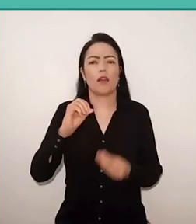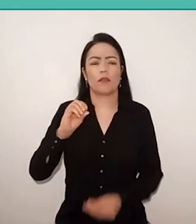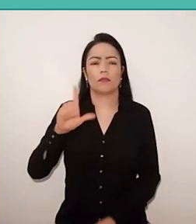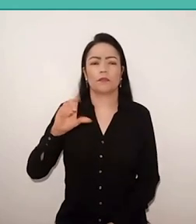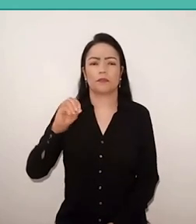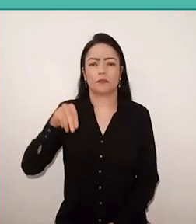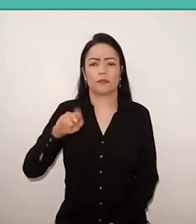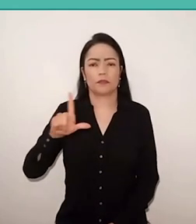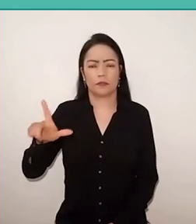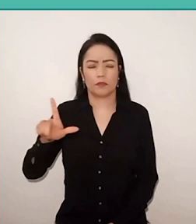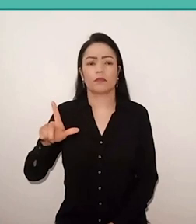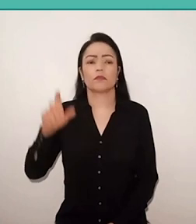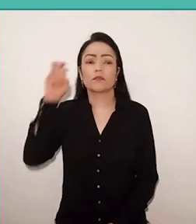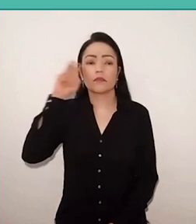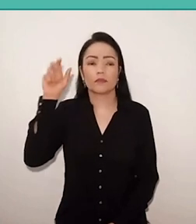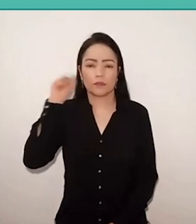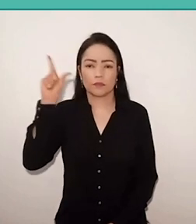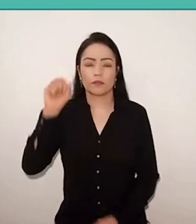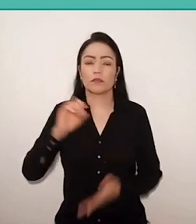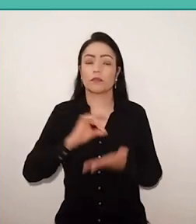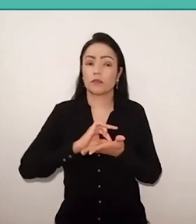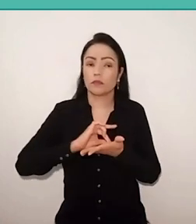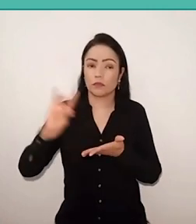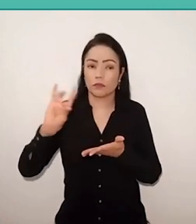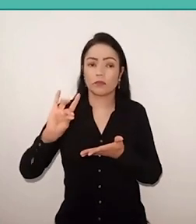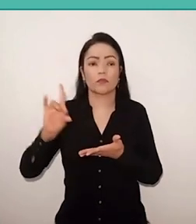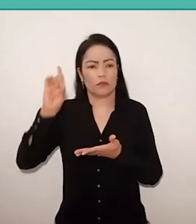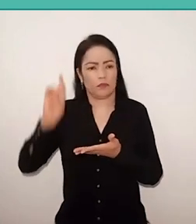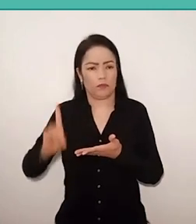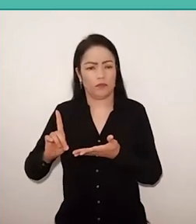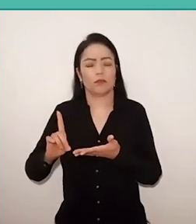the extreme right hate is broadcast by social networks.